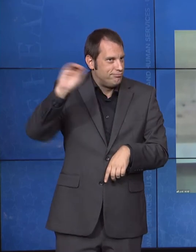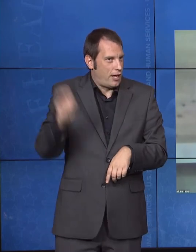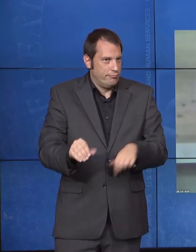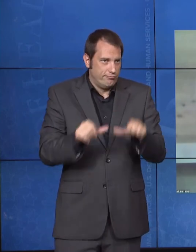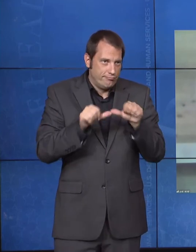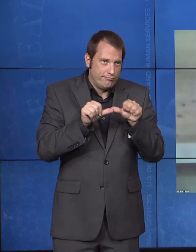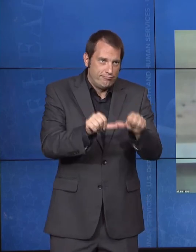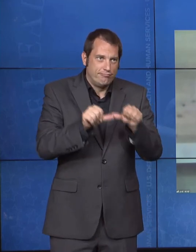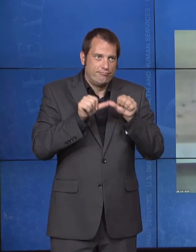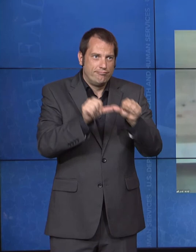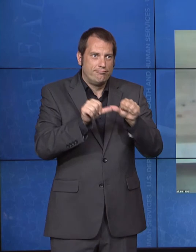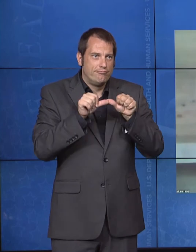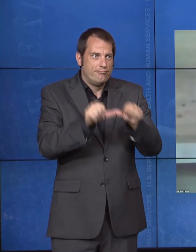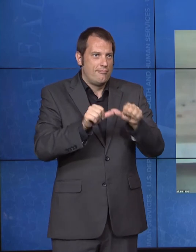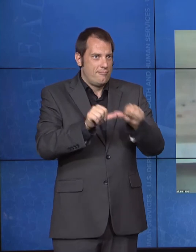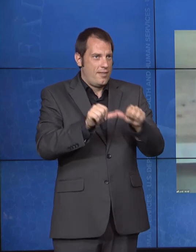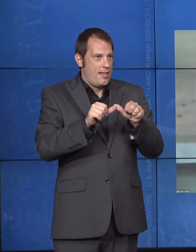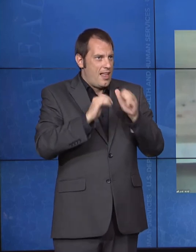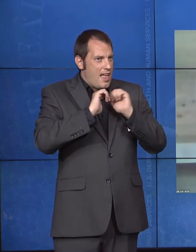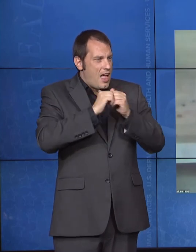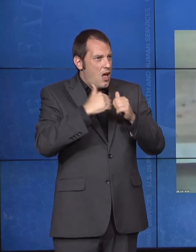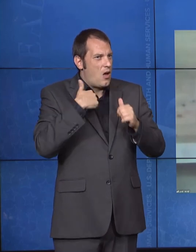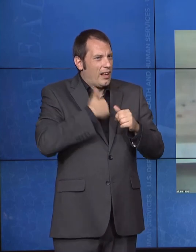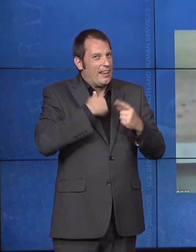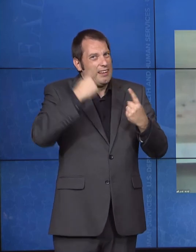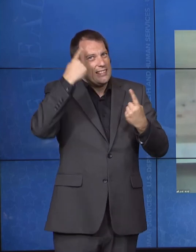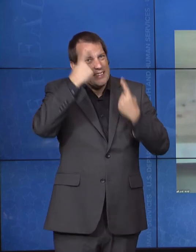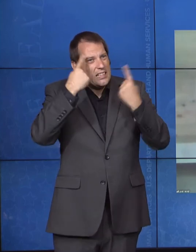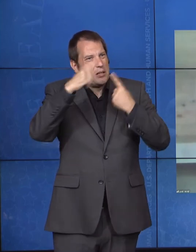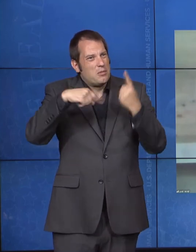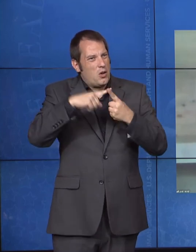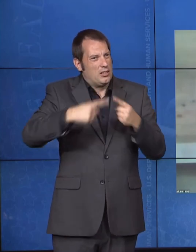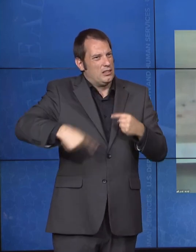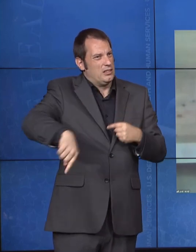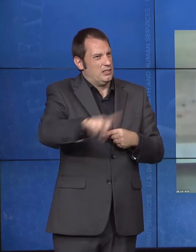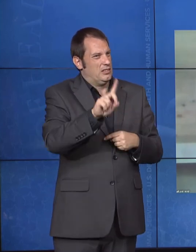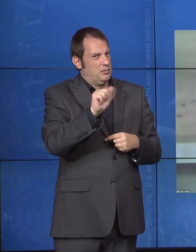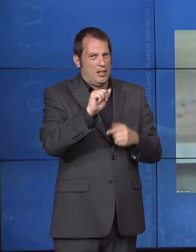disability as a natural part of the human experience. I know that's been my own personal